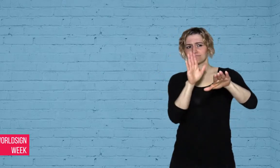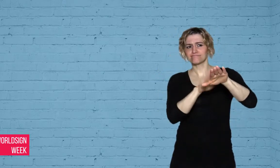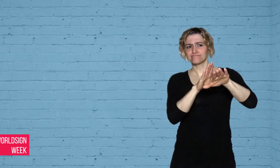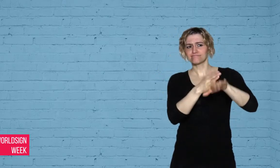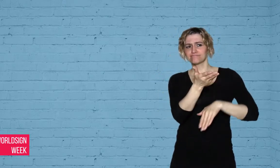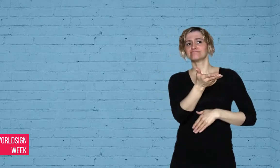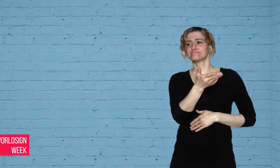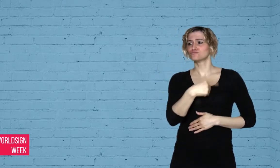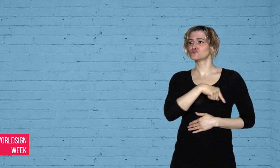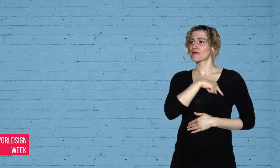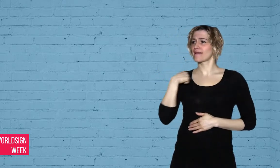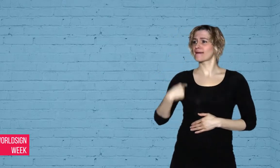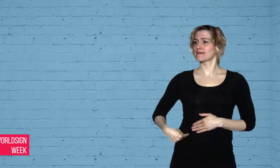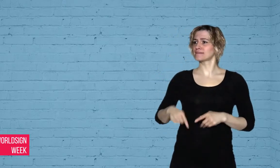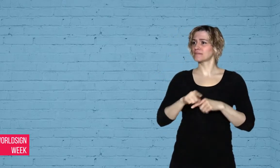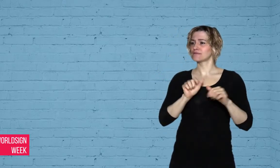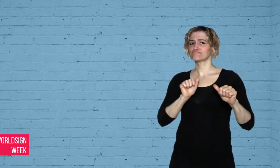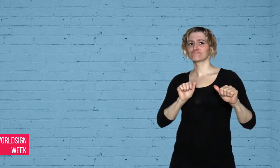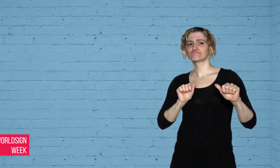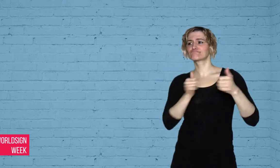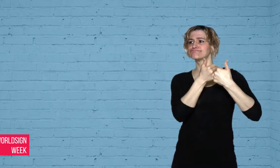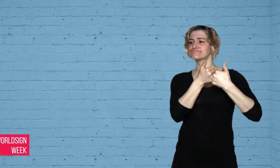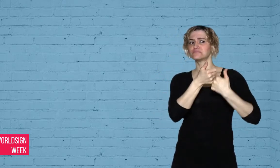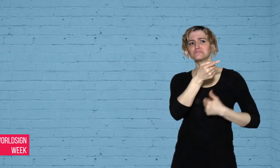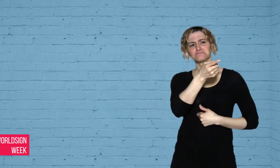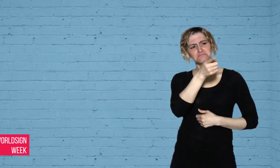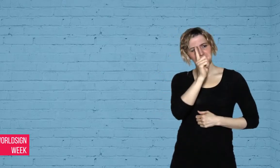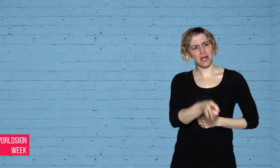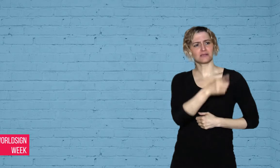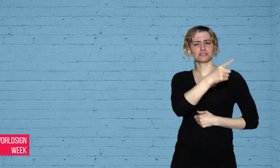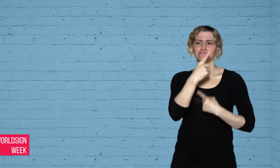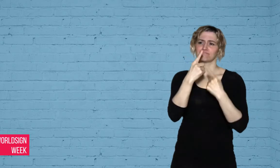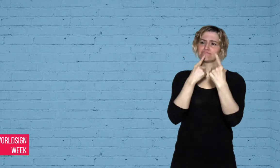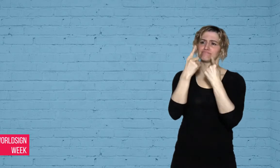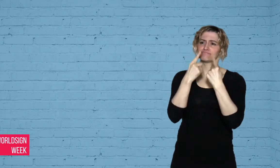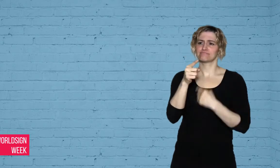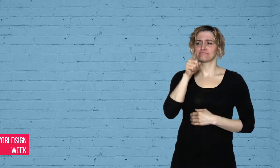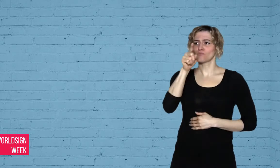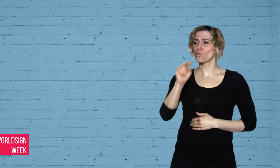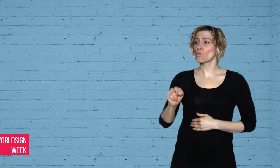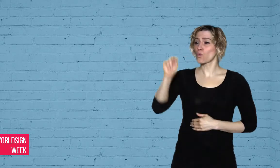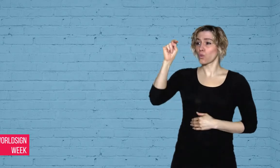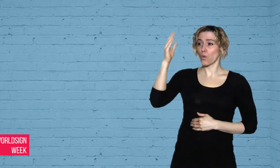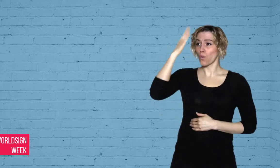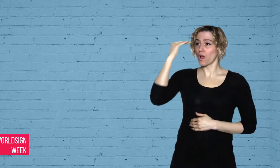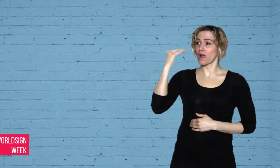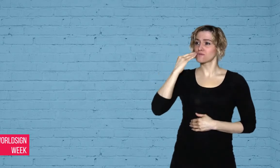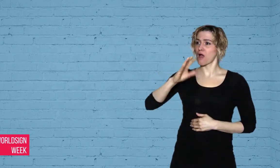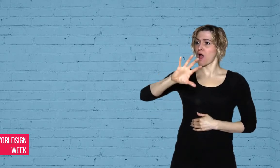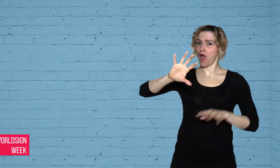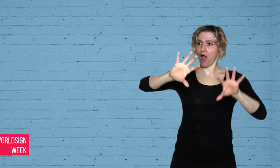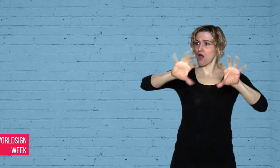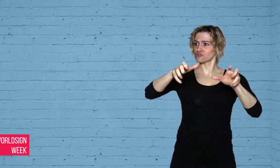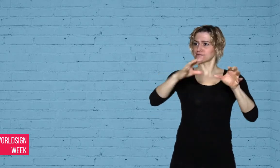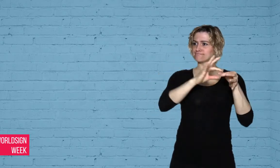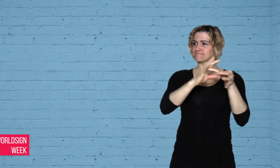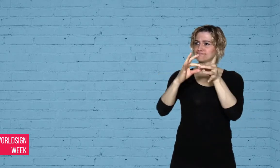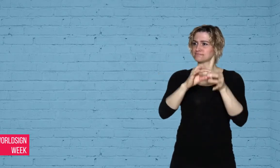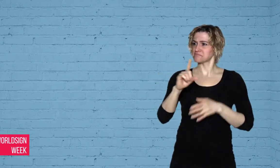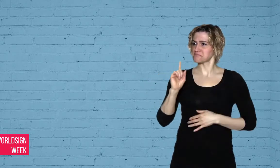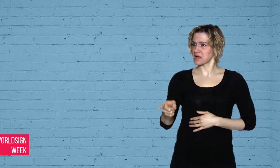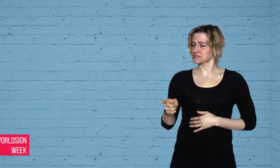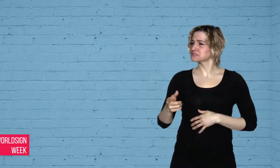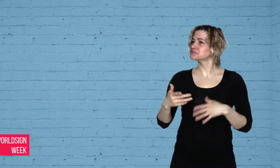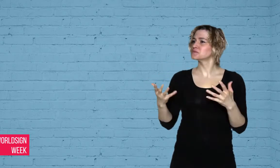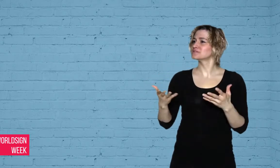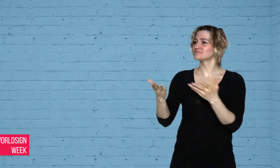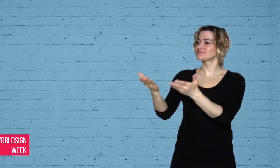to deal with North Korea.